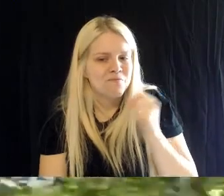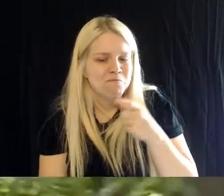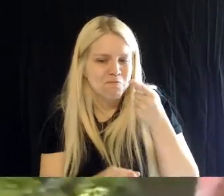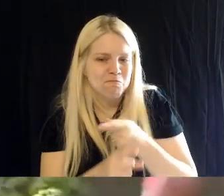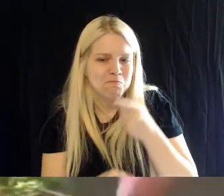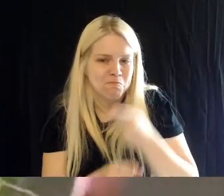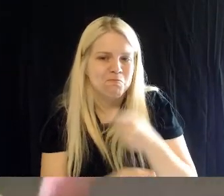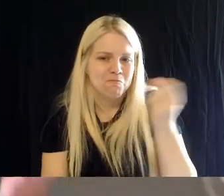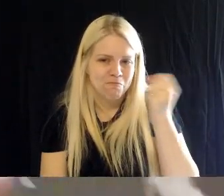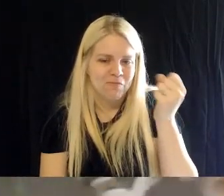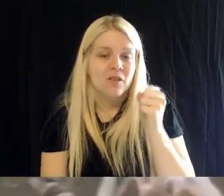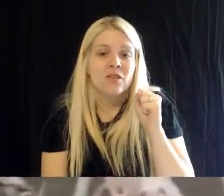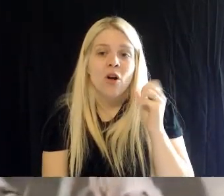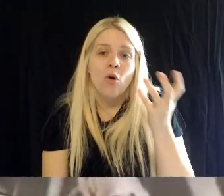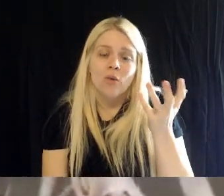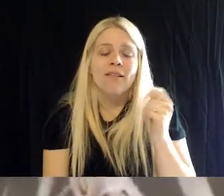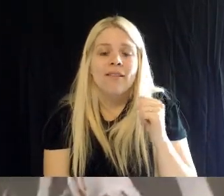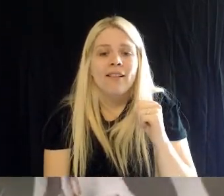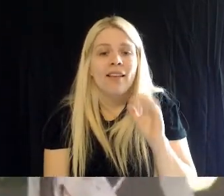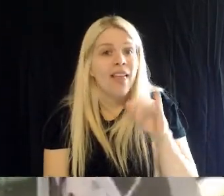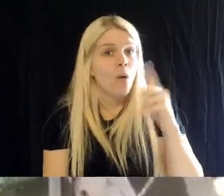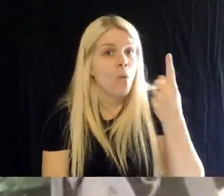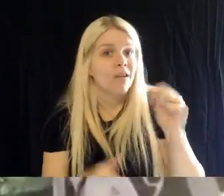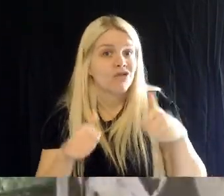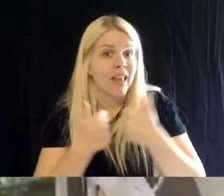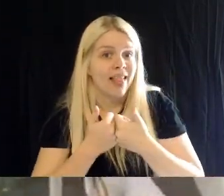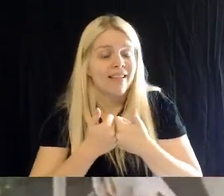that's one of the challenges. Also, we do have it in an enclosed area,